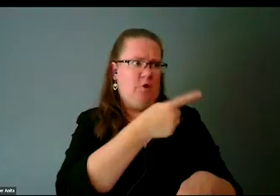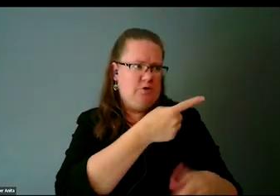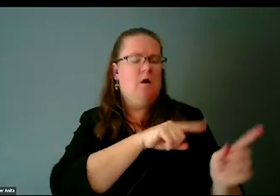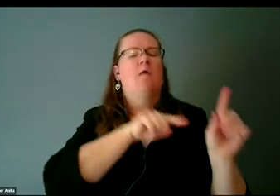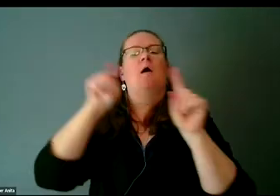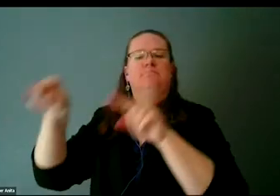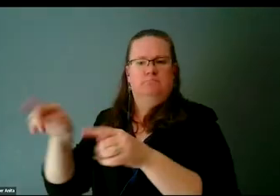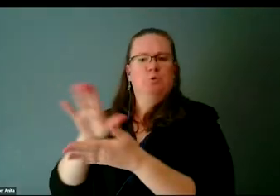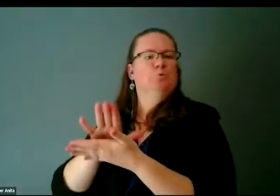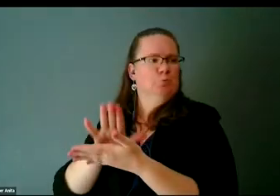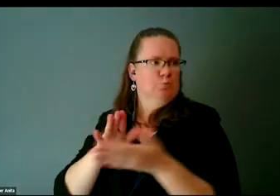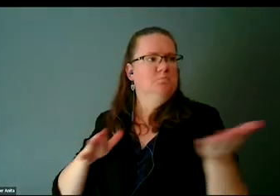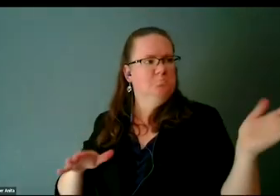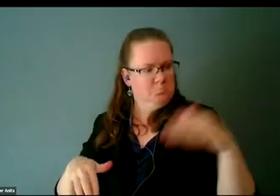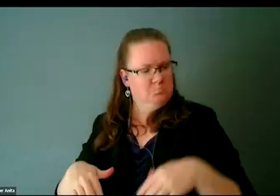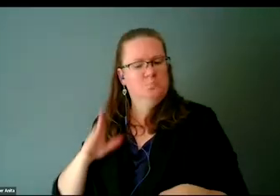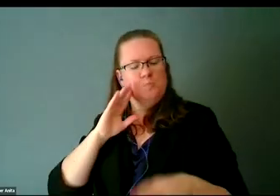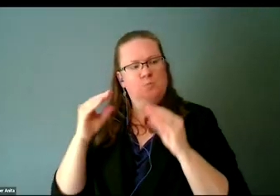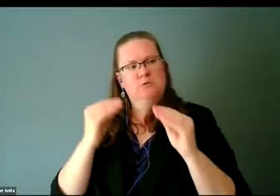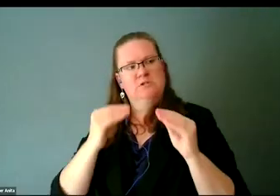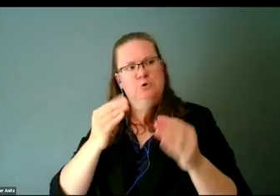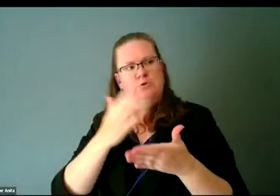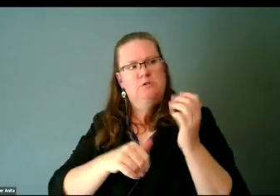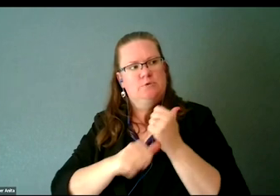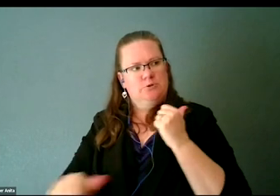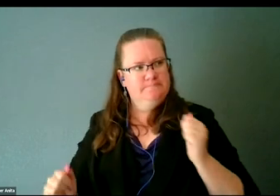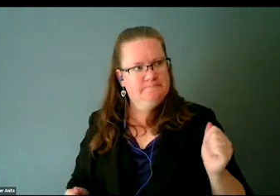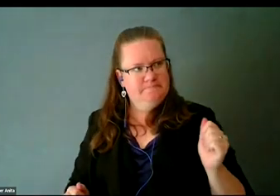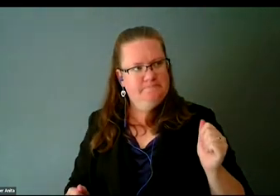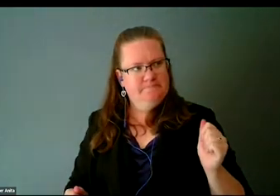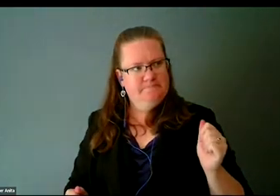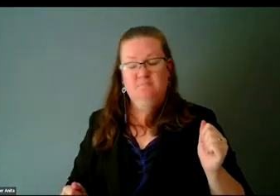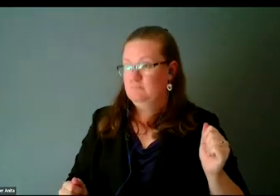and then we'll teach you some shit." What the social model says is,